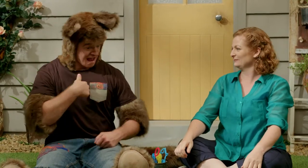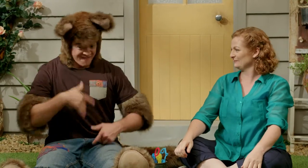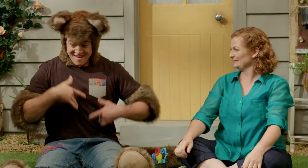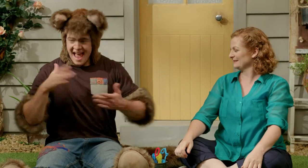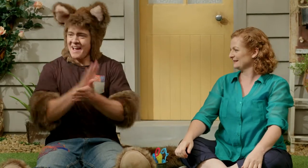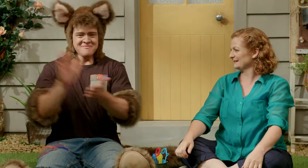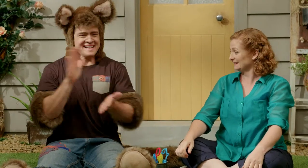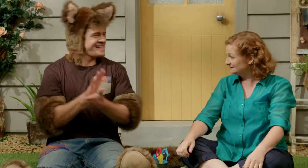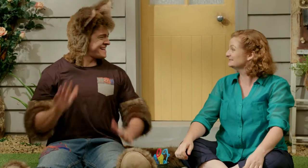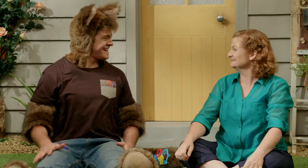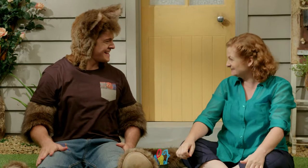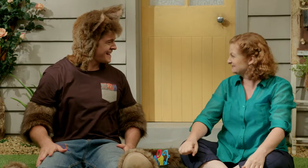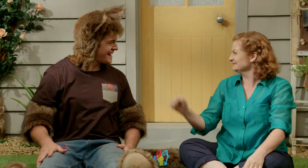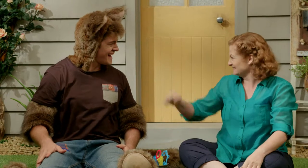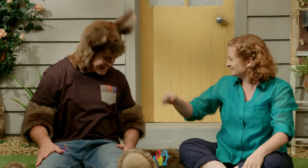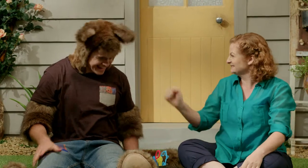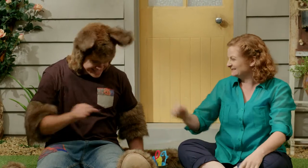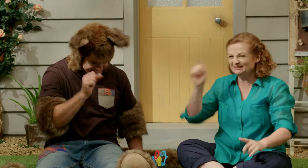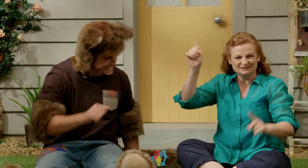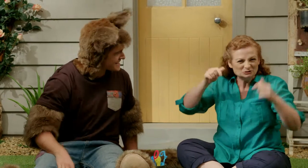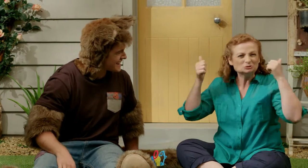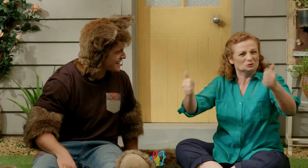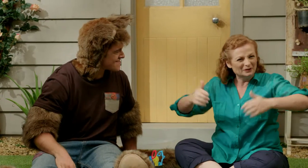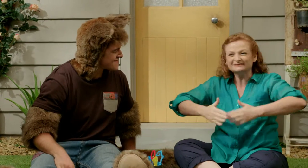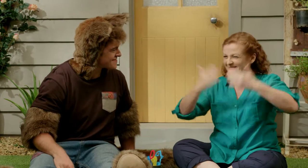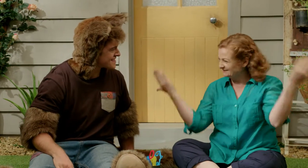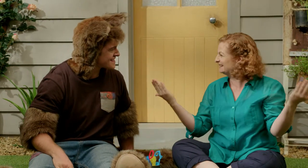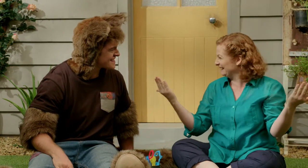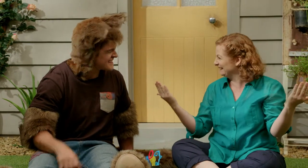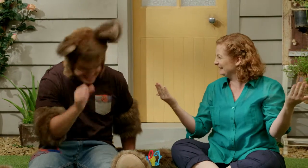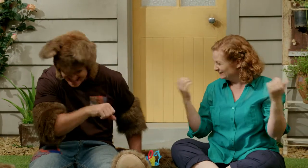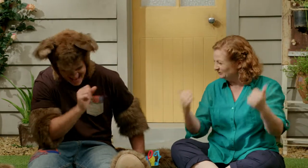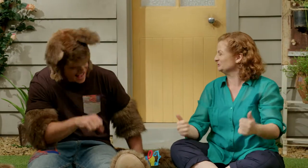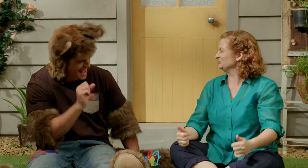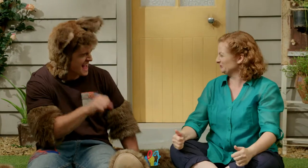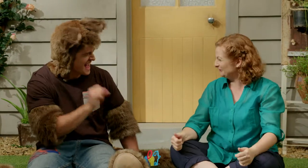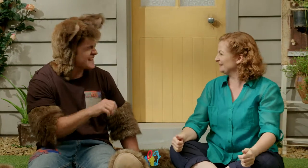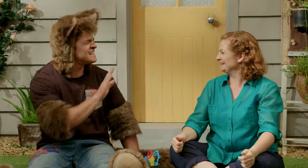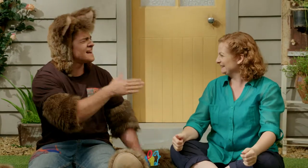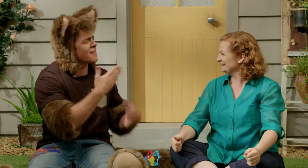but now I'm feeling happy. Yes, we've had a great day. Yes, Sally.